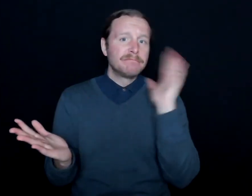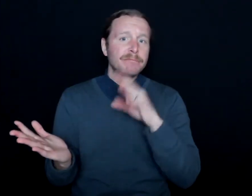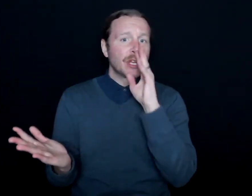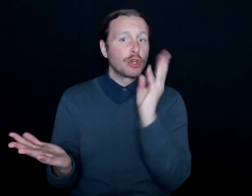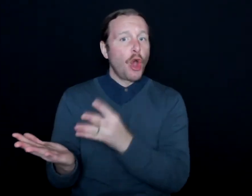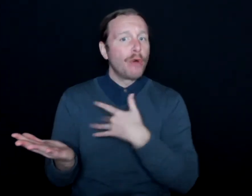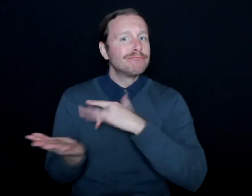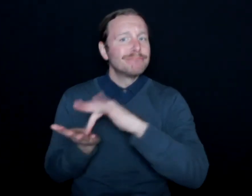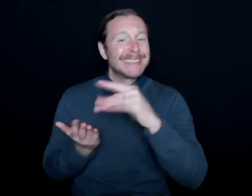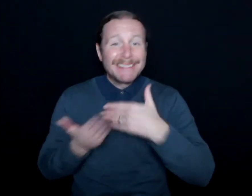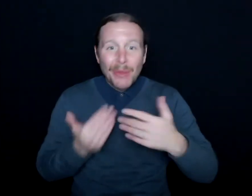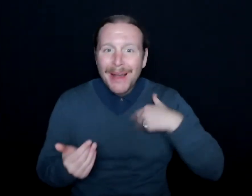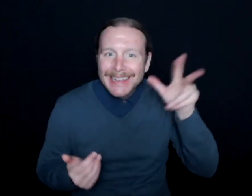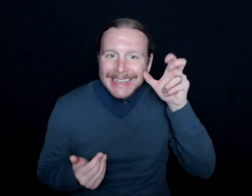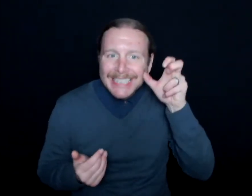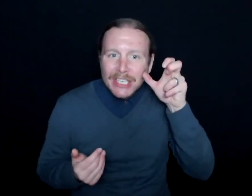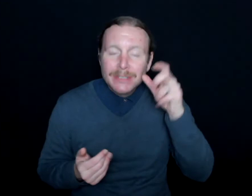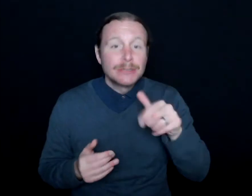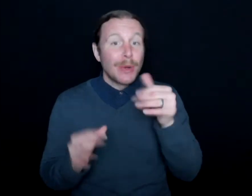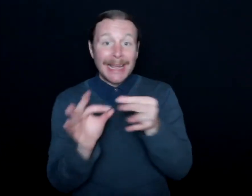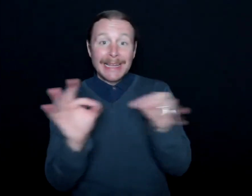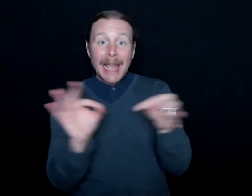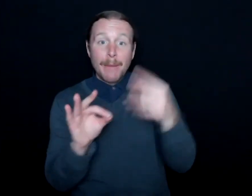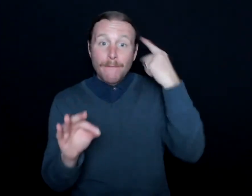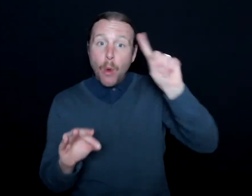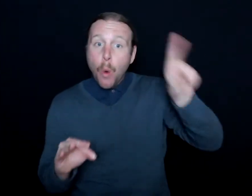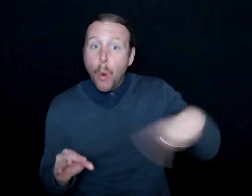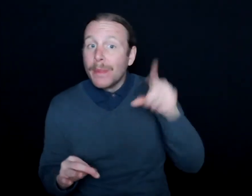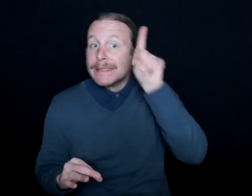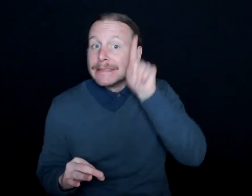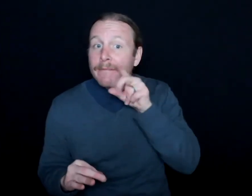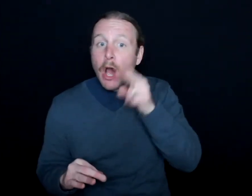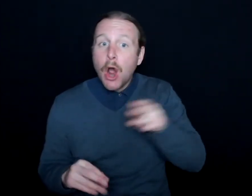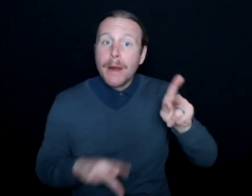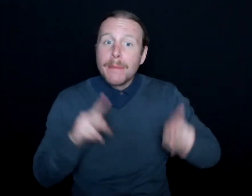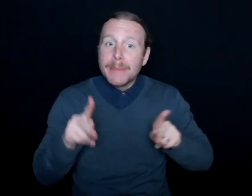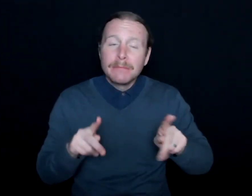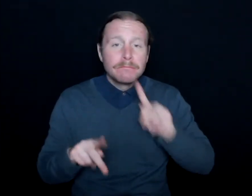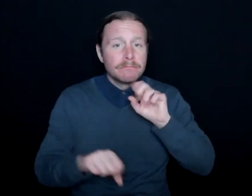And so it's not that captions is just for deaf and hard of hearing individuals. It's for everyone.